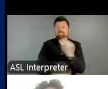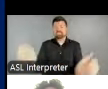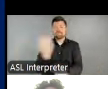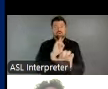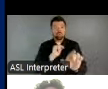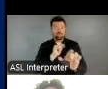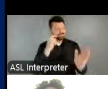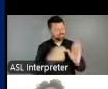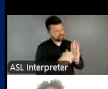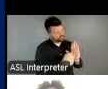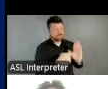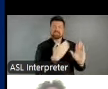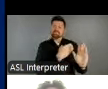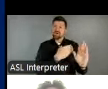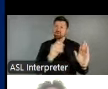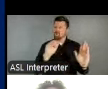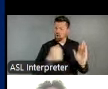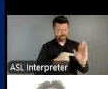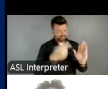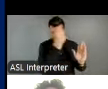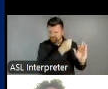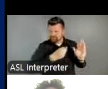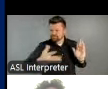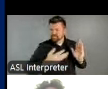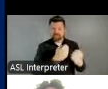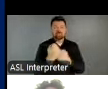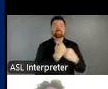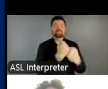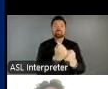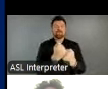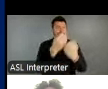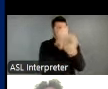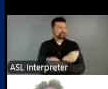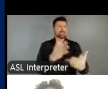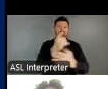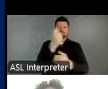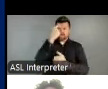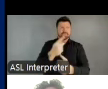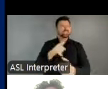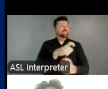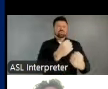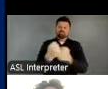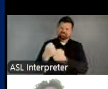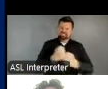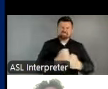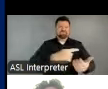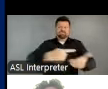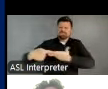of the arts and calls upon the whole of government to increase collaboration with cultural agencies